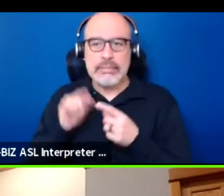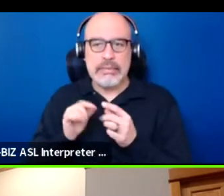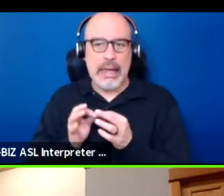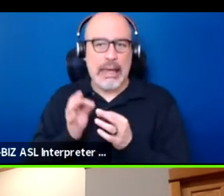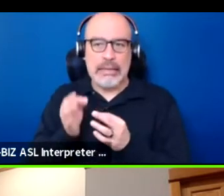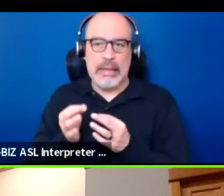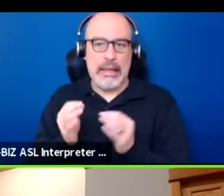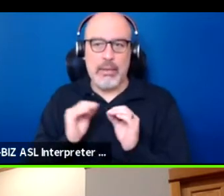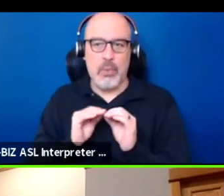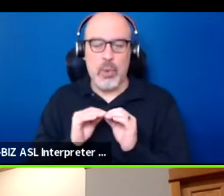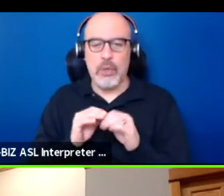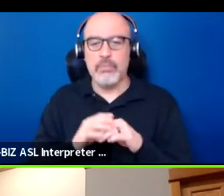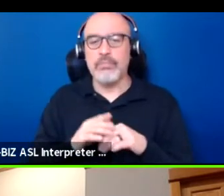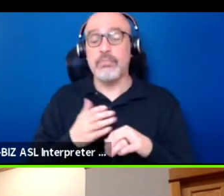but I'm really happy to be here.